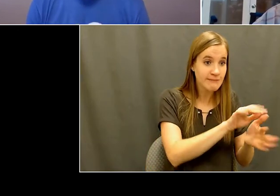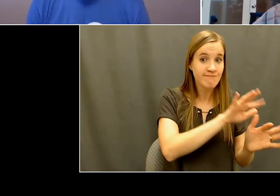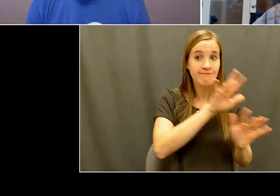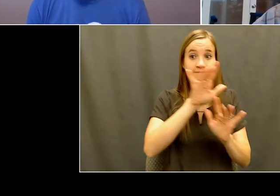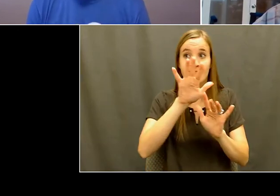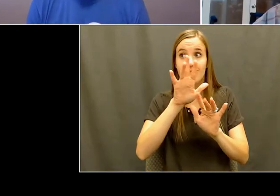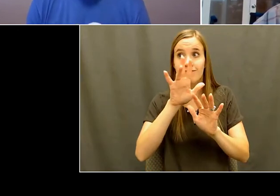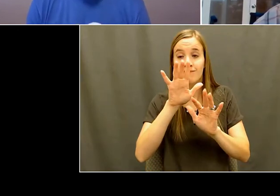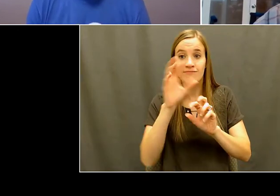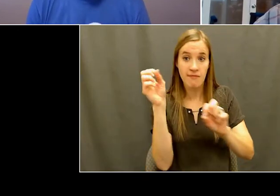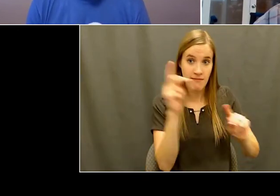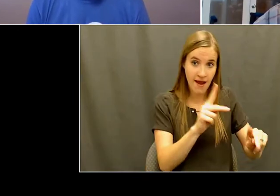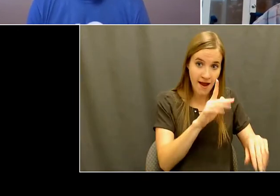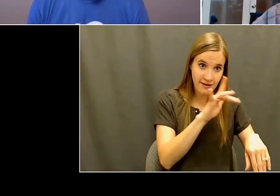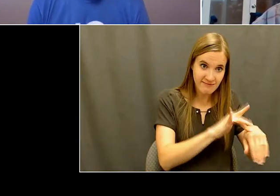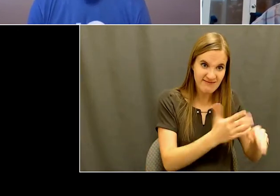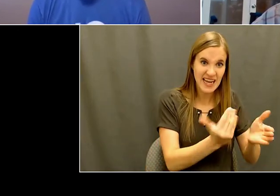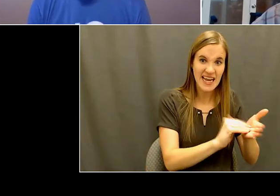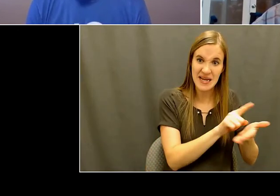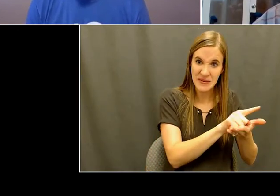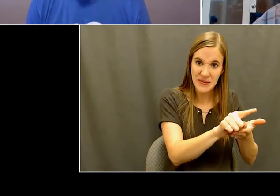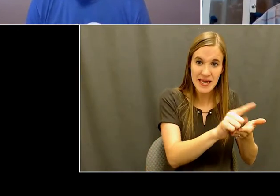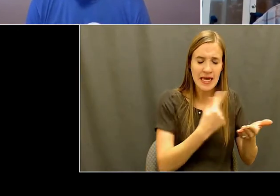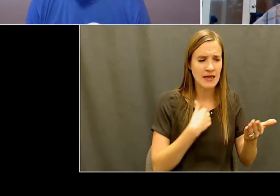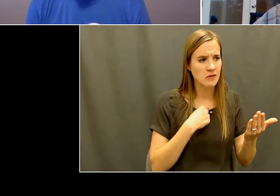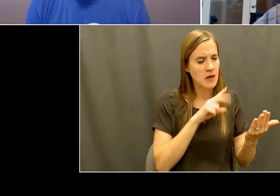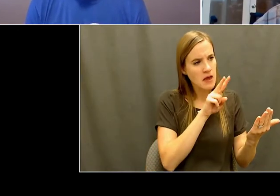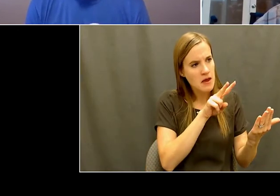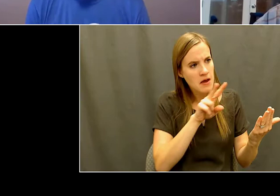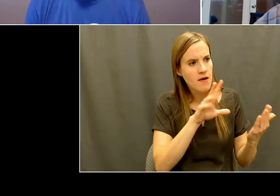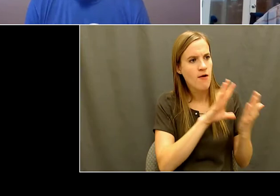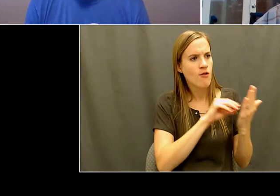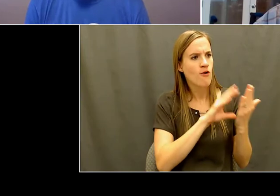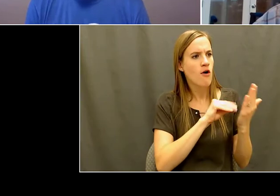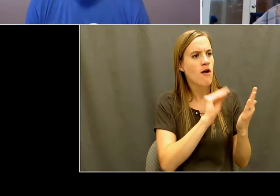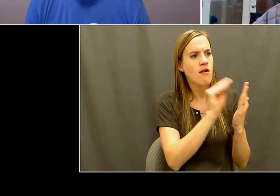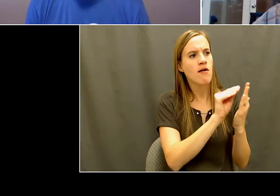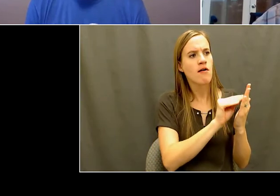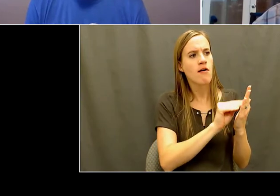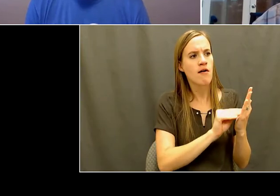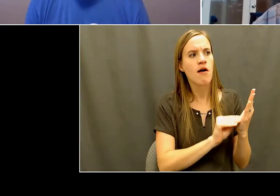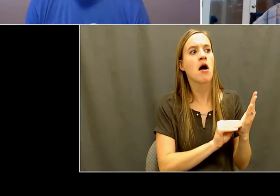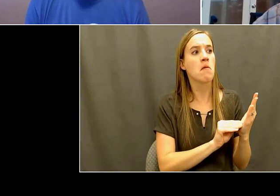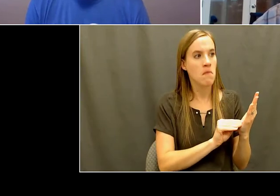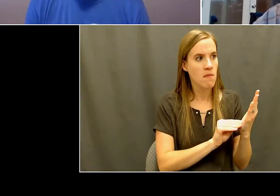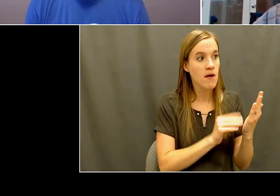notes. And then I just pulled the trigger, for me. We did